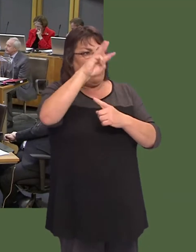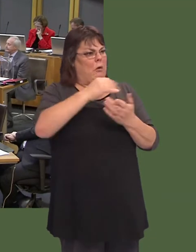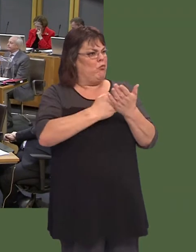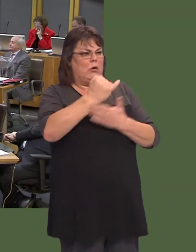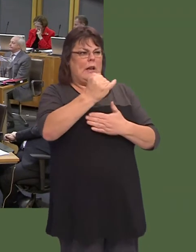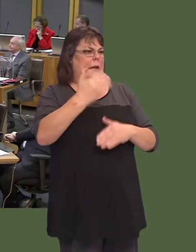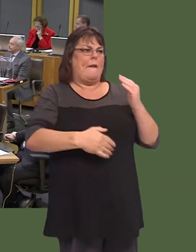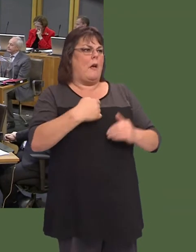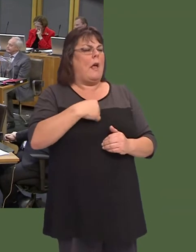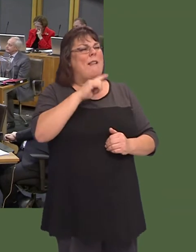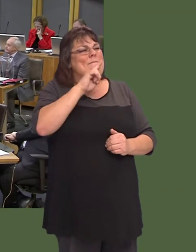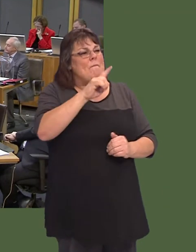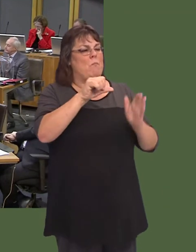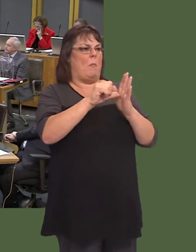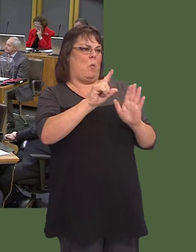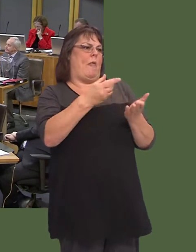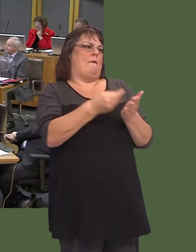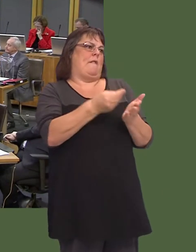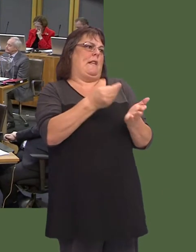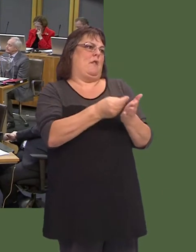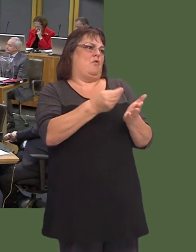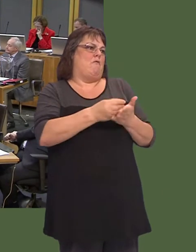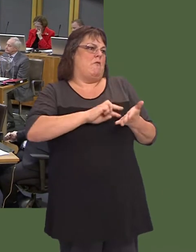It was simply the financial arrangements surrounding it.